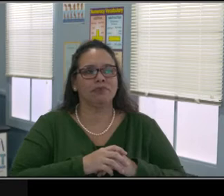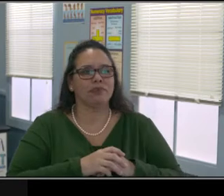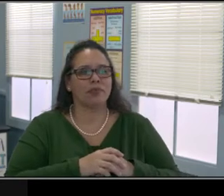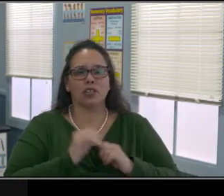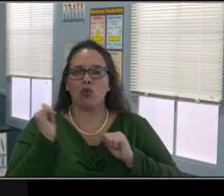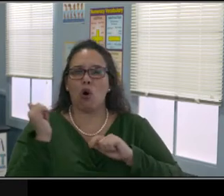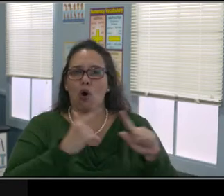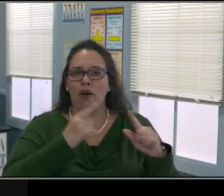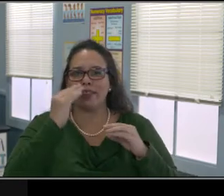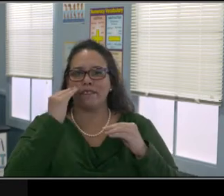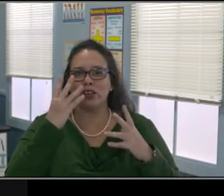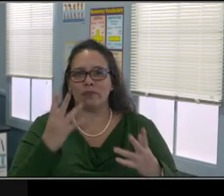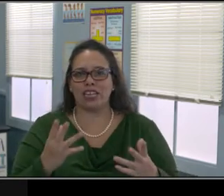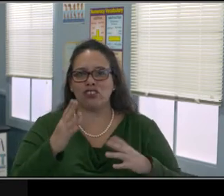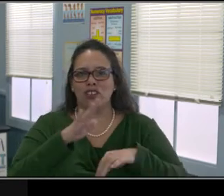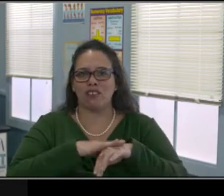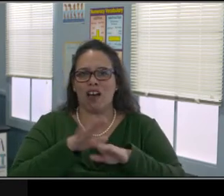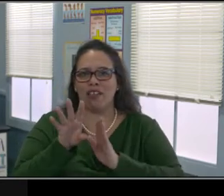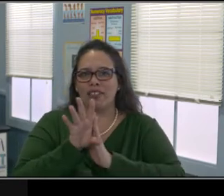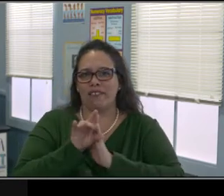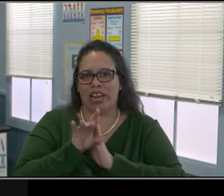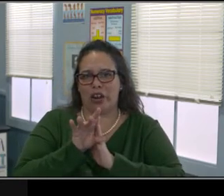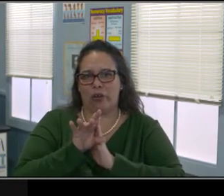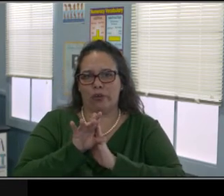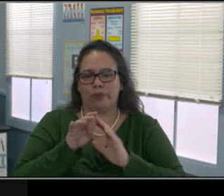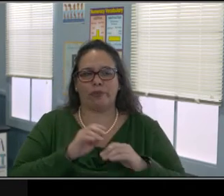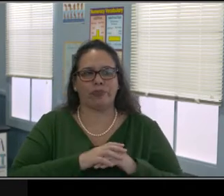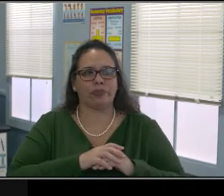Anybody has a lot more... Wait, hold on.